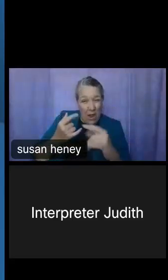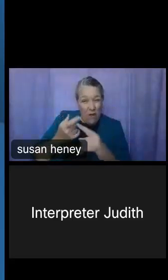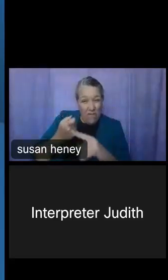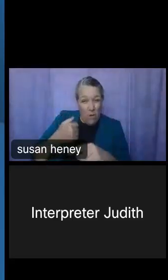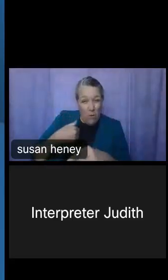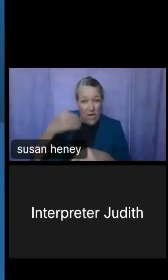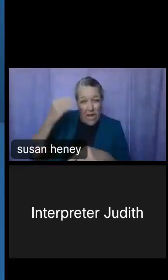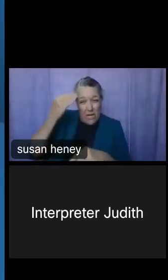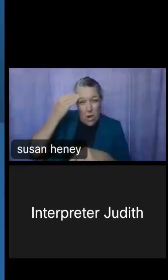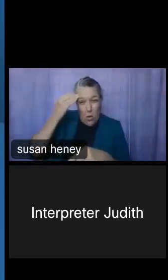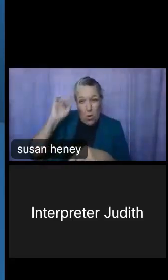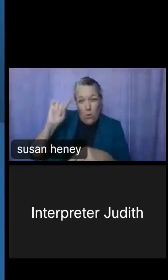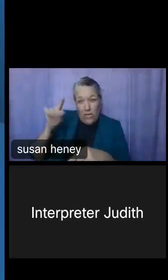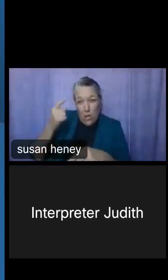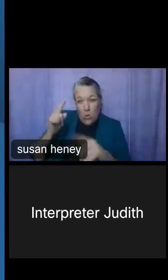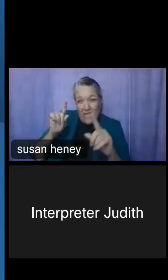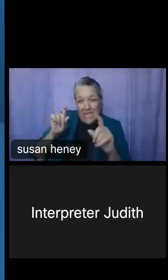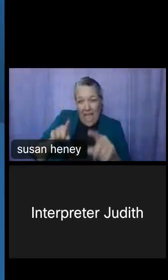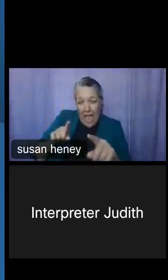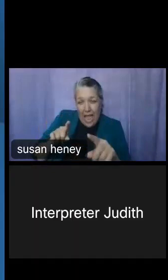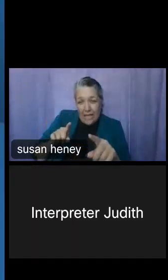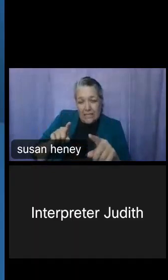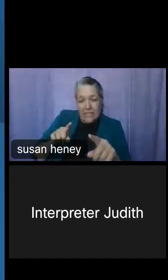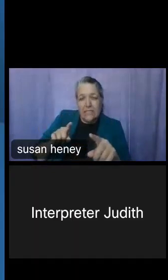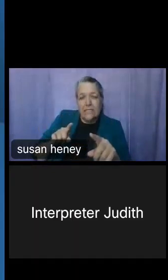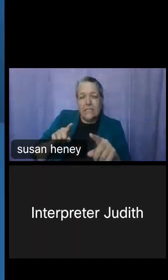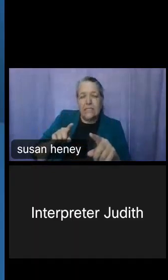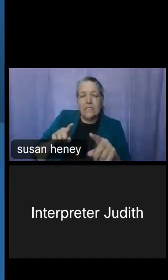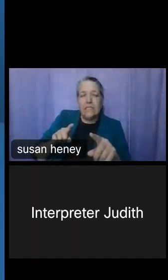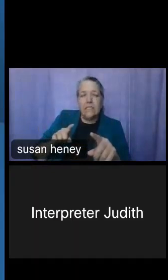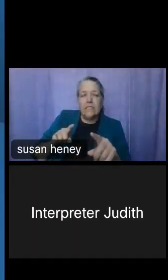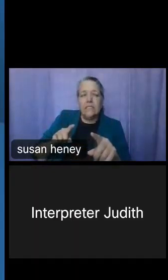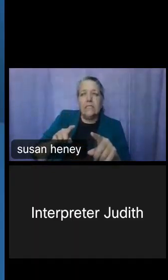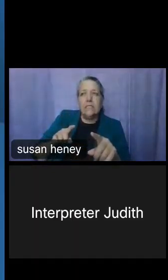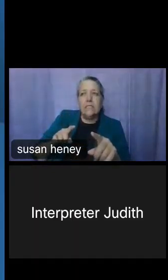only asking about specifically our official -- oh, sorry.